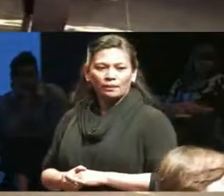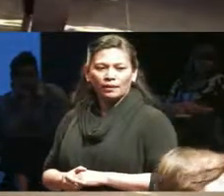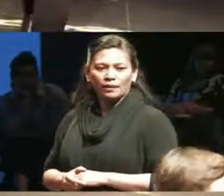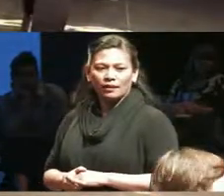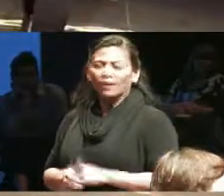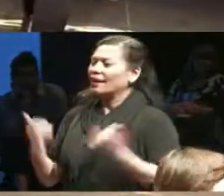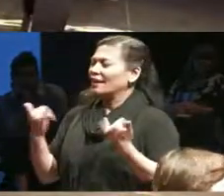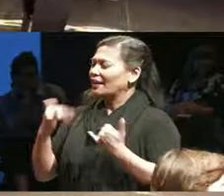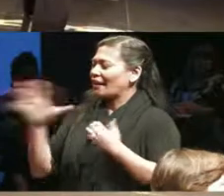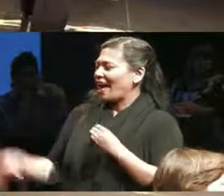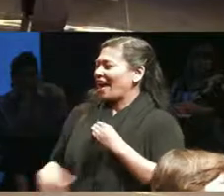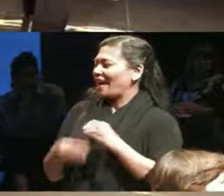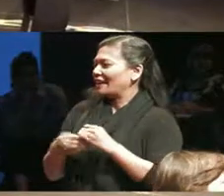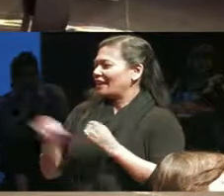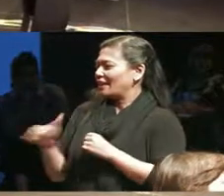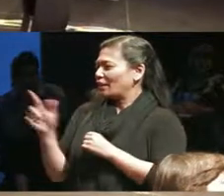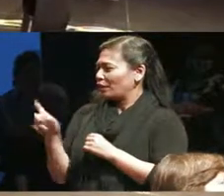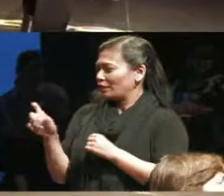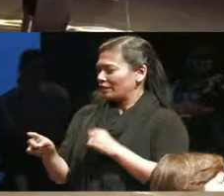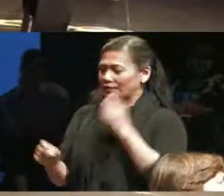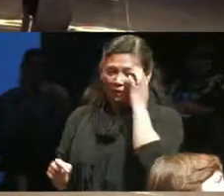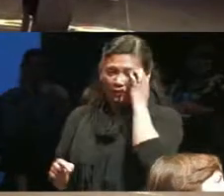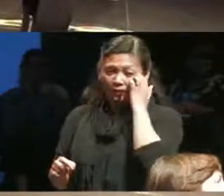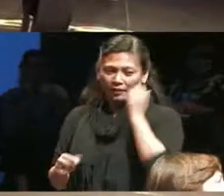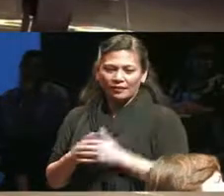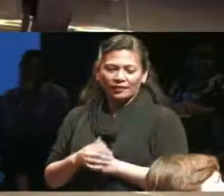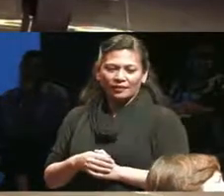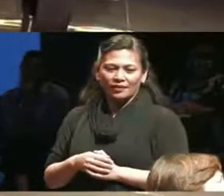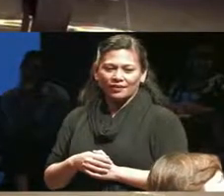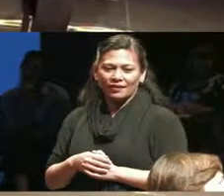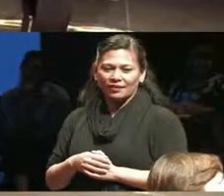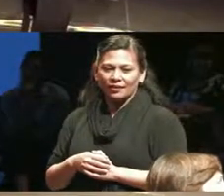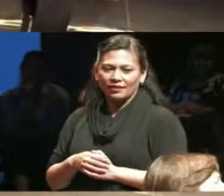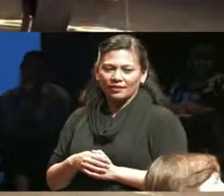with one more question I've been really trying to think about how to frame this